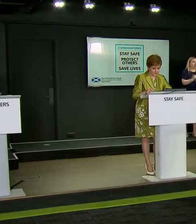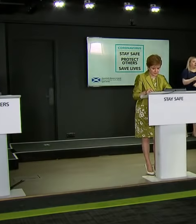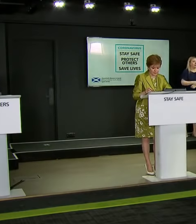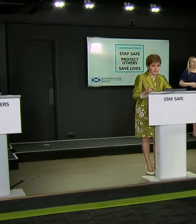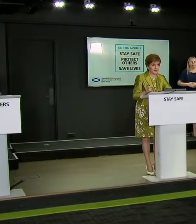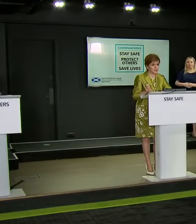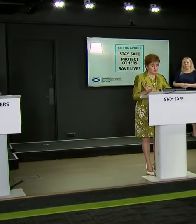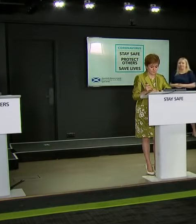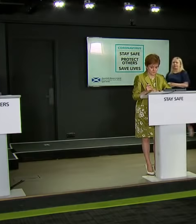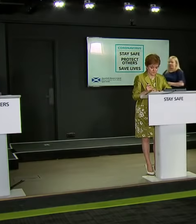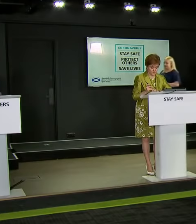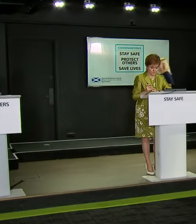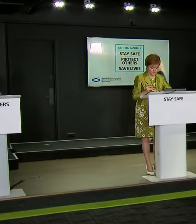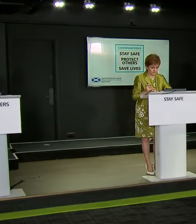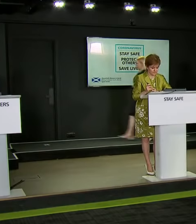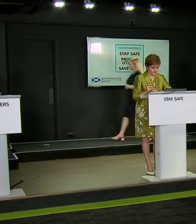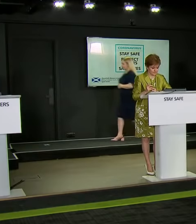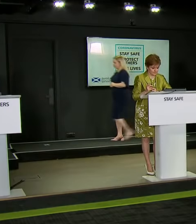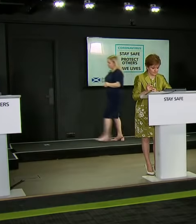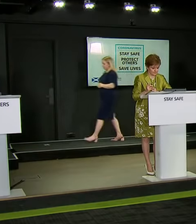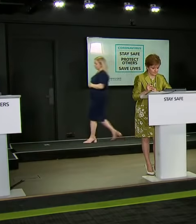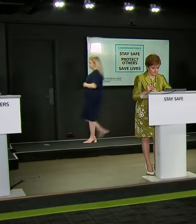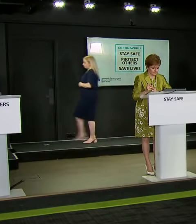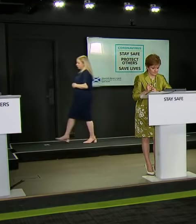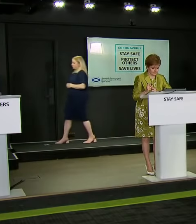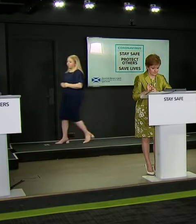Thank you, First Minister.